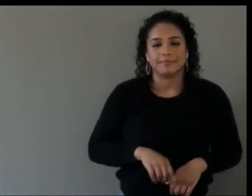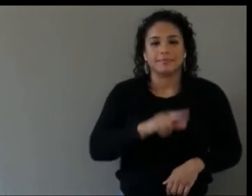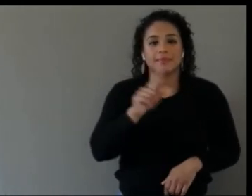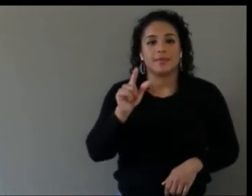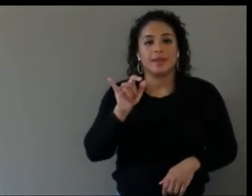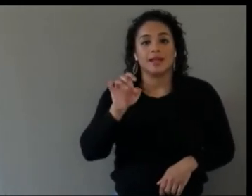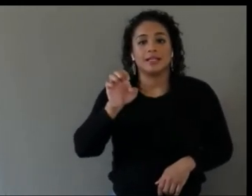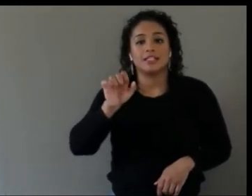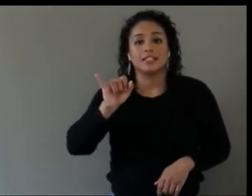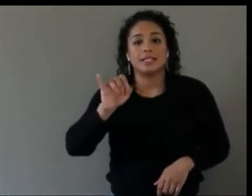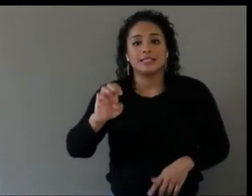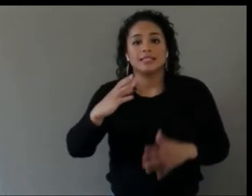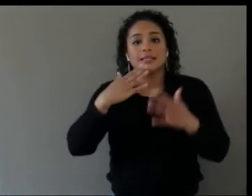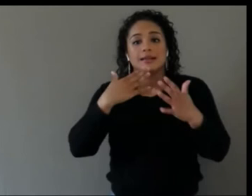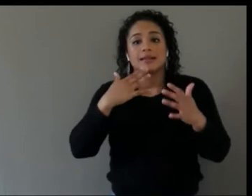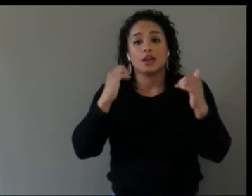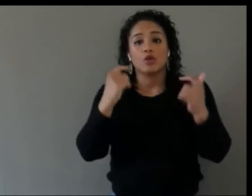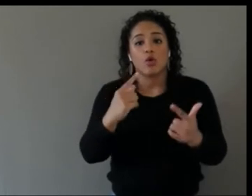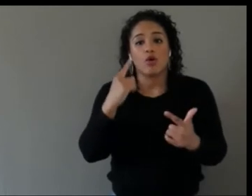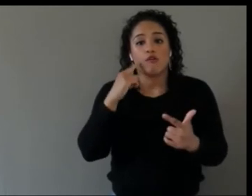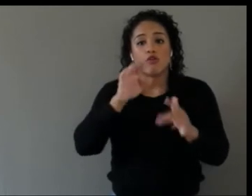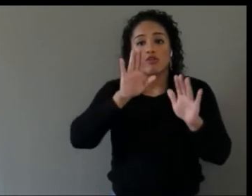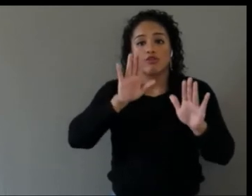So our next question comes from Miles on slack.